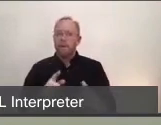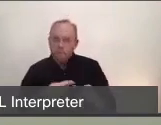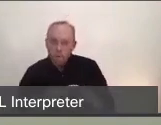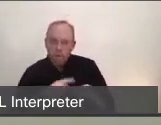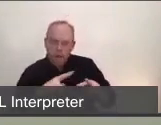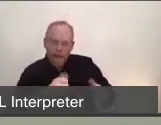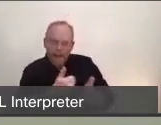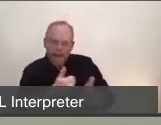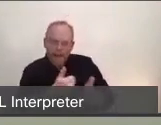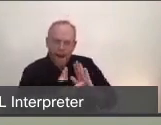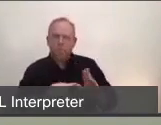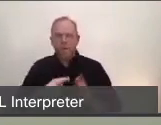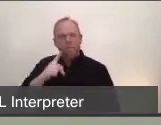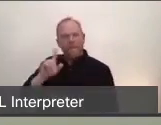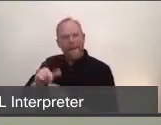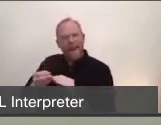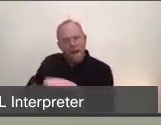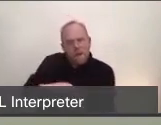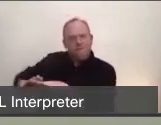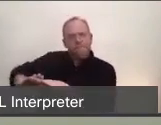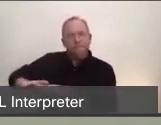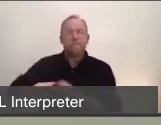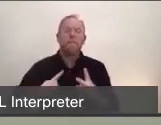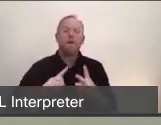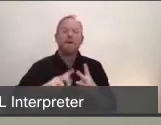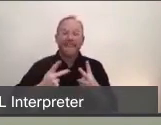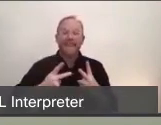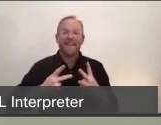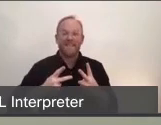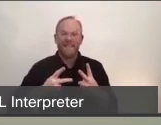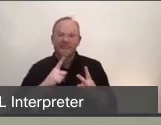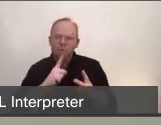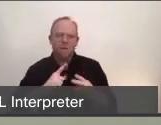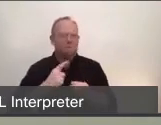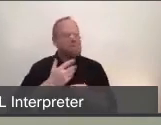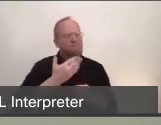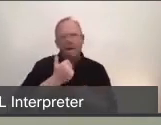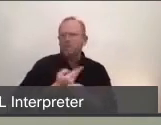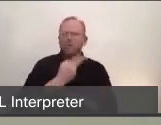Second, we need to fully optimize testing. What's different between COVID-19 now, and flu every other year,